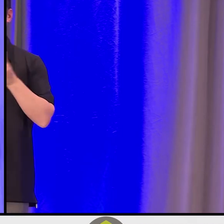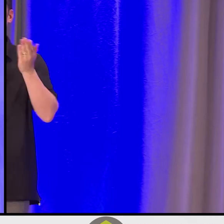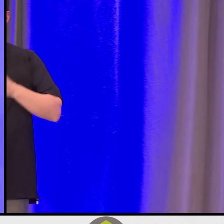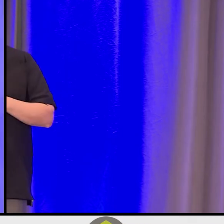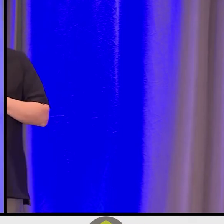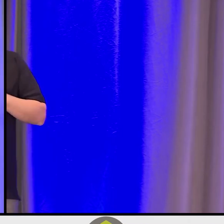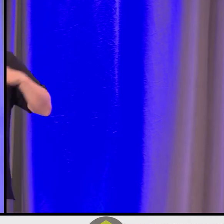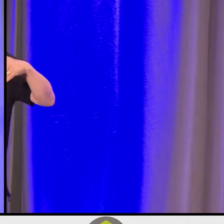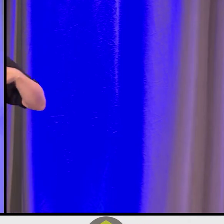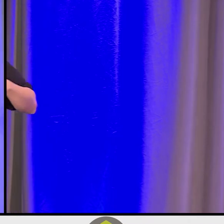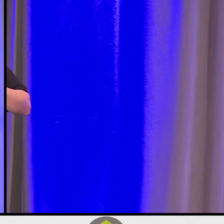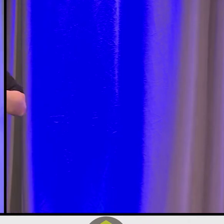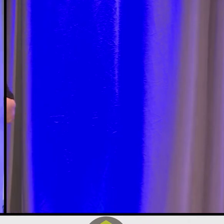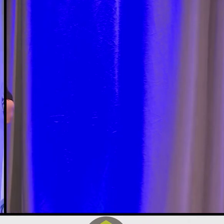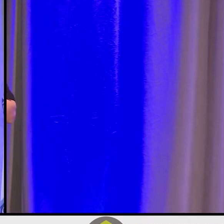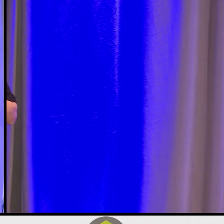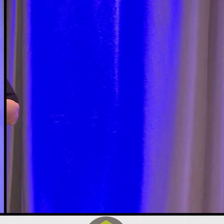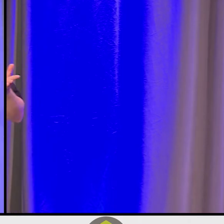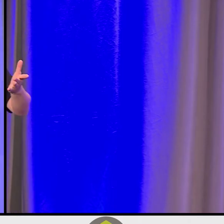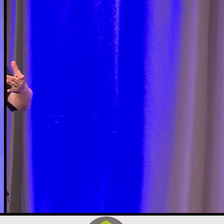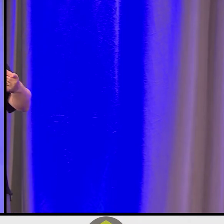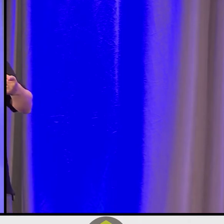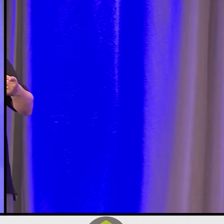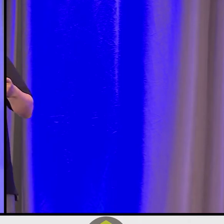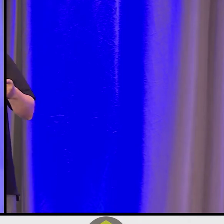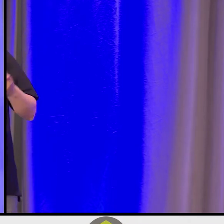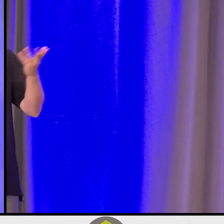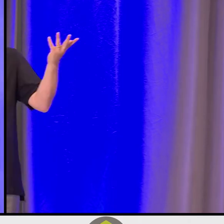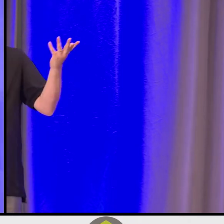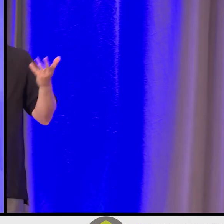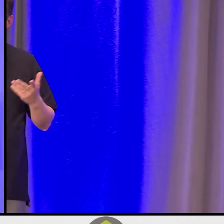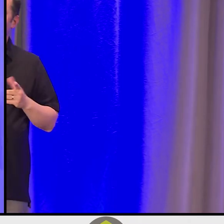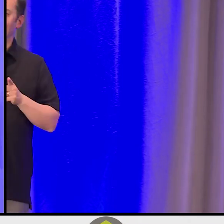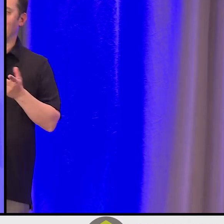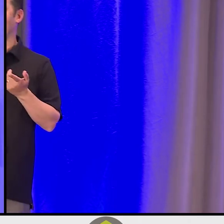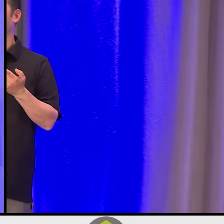which is the story of Bear. Because every good session needs a story about Bear.